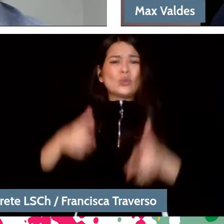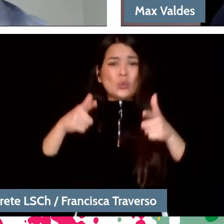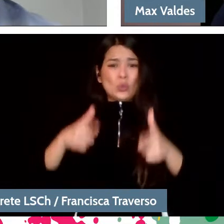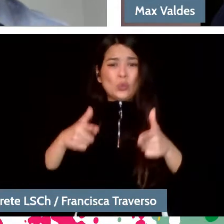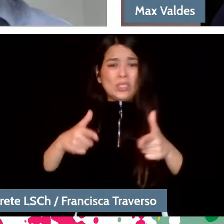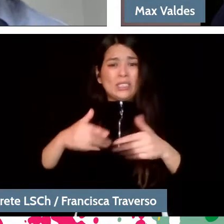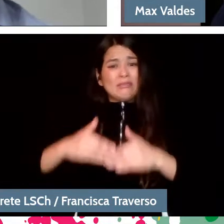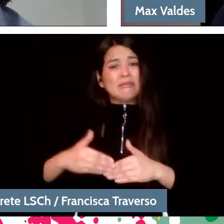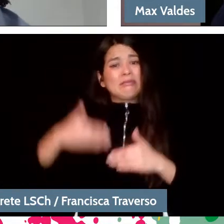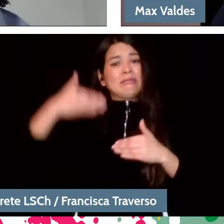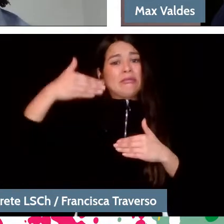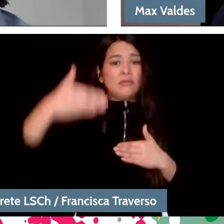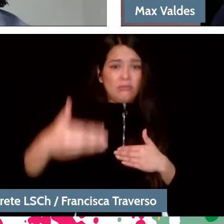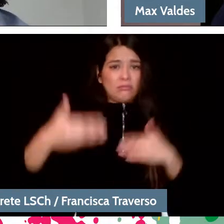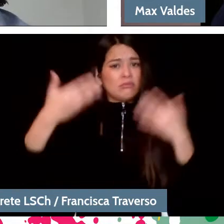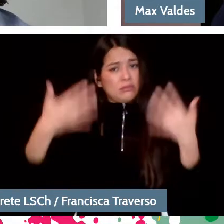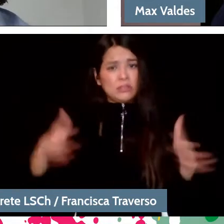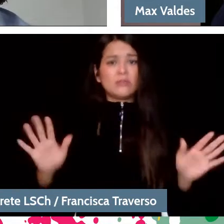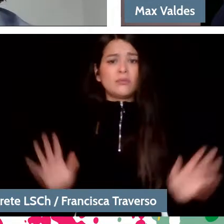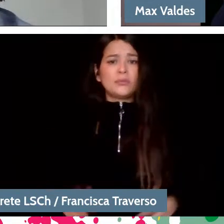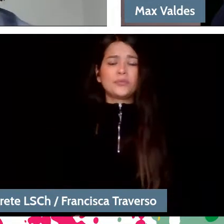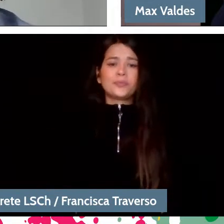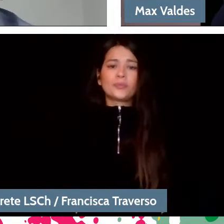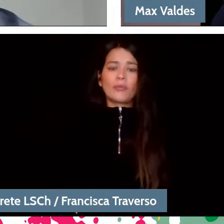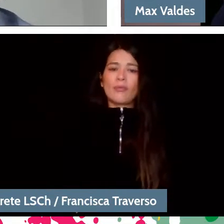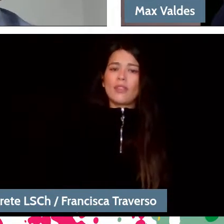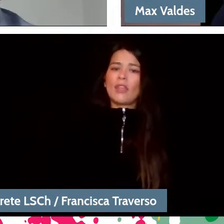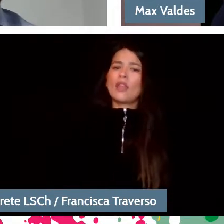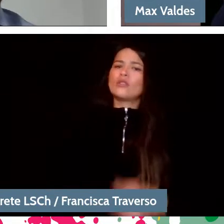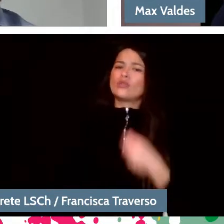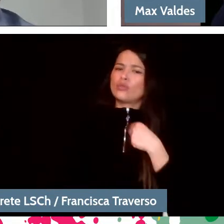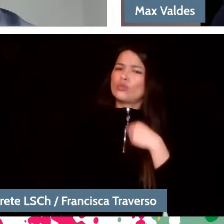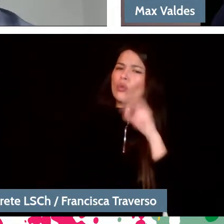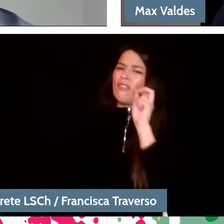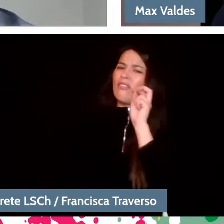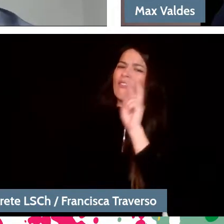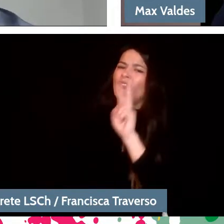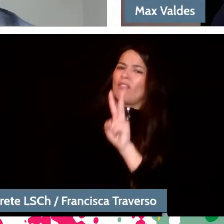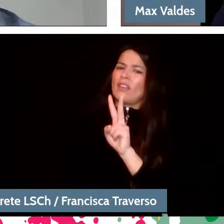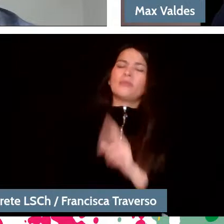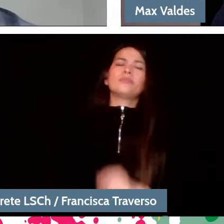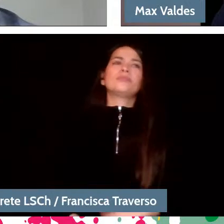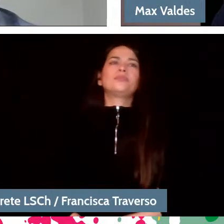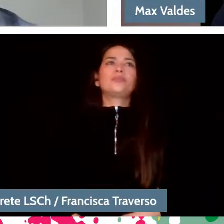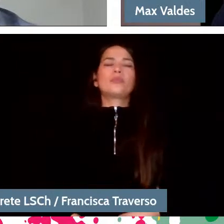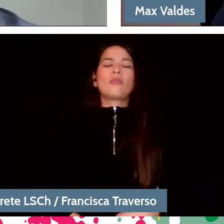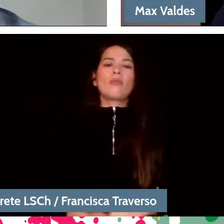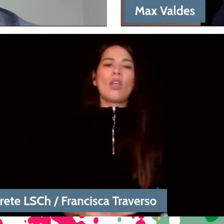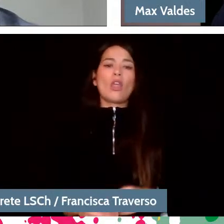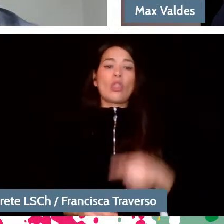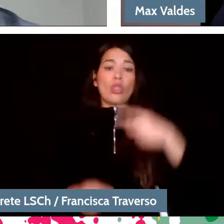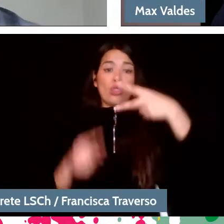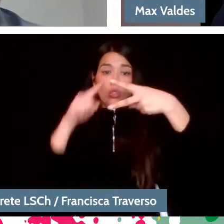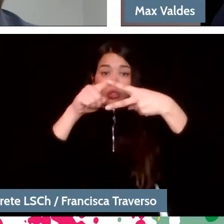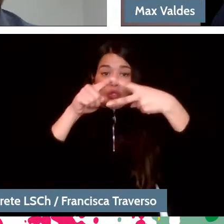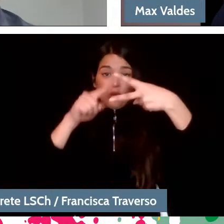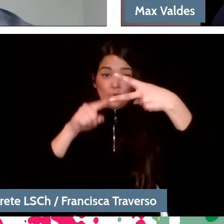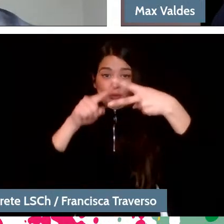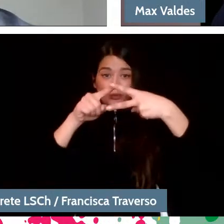And in that sense there are... I've seen a little that there are two tendencies, right? The idea that it was a parenthesis,